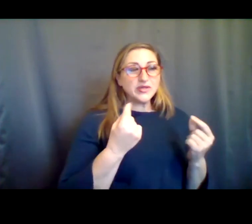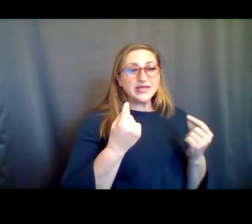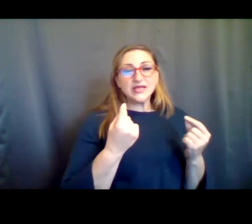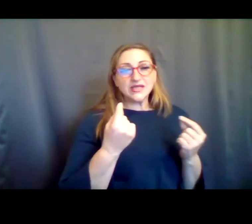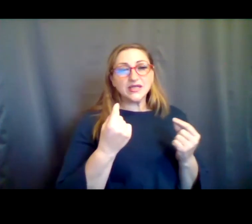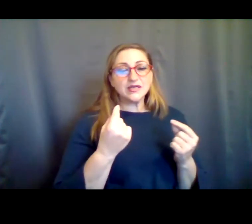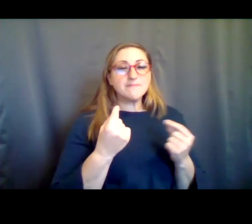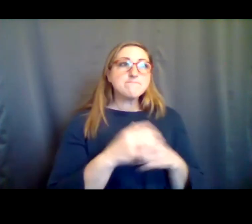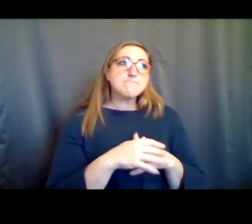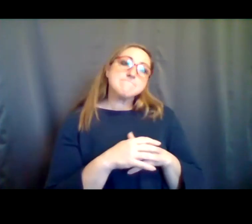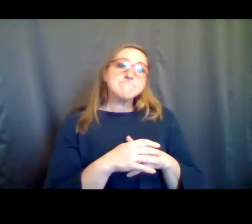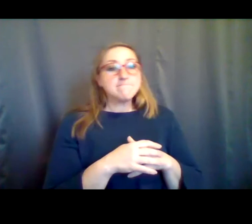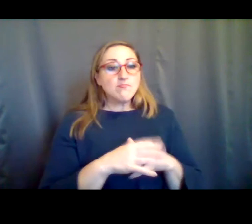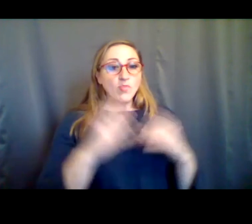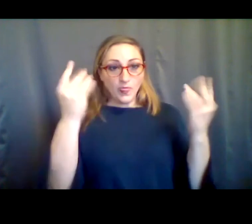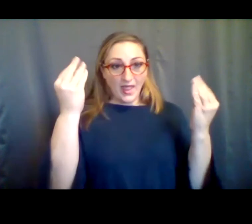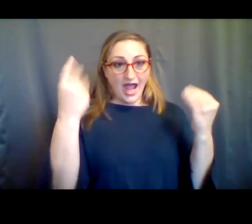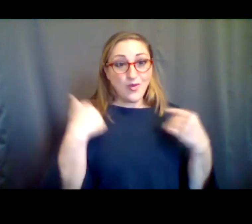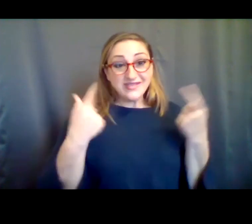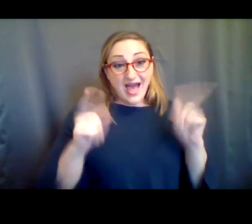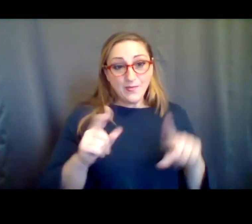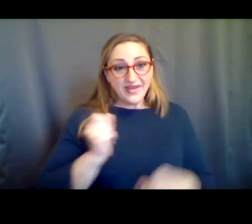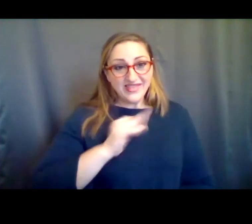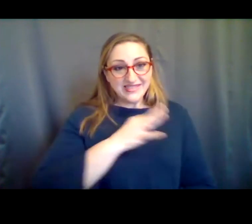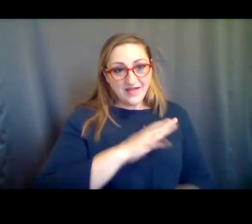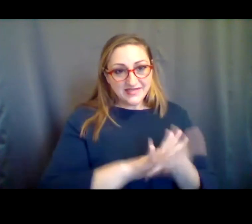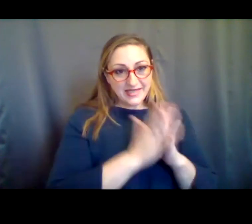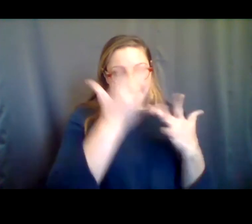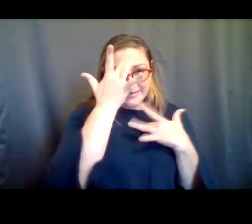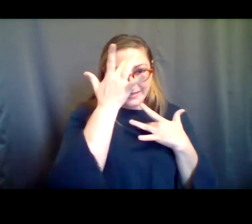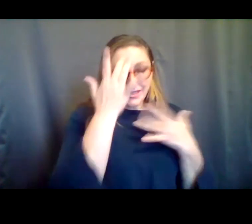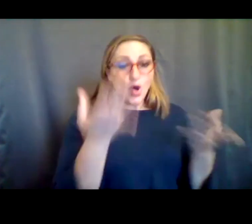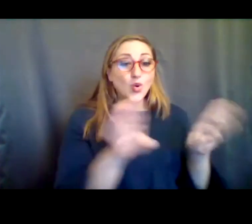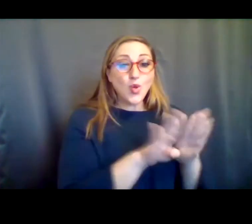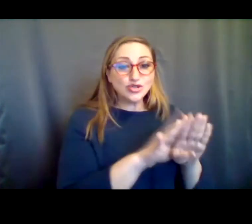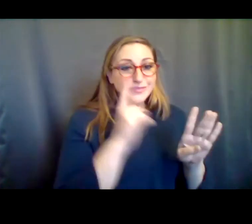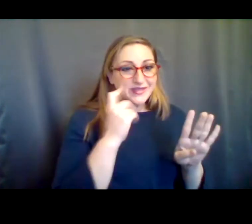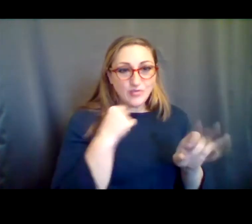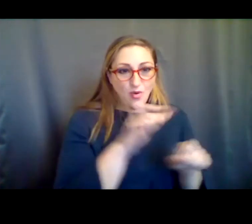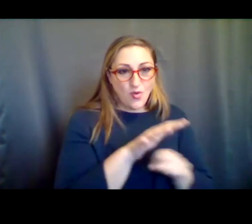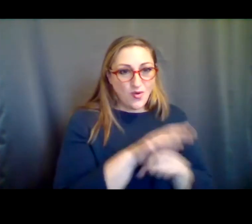capacity restrictions, but what the venues are going through